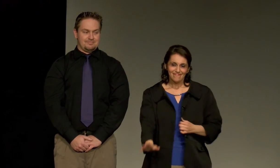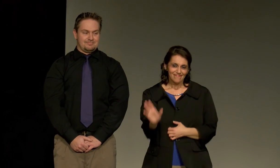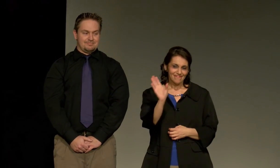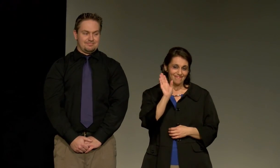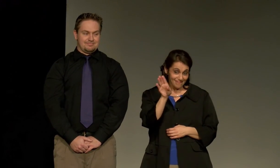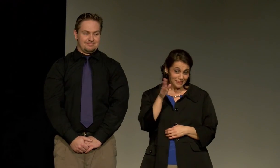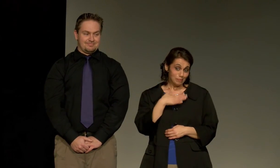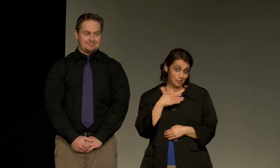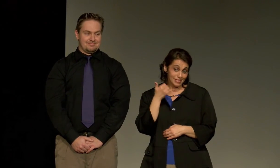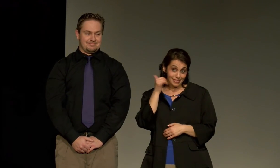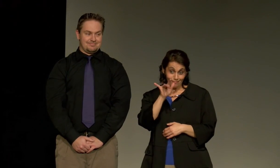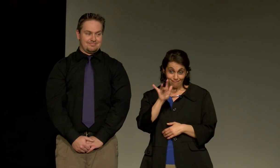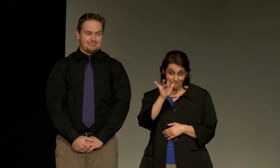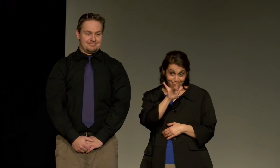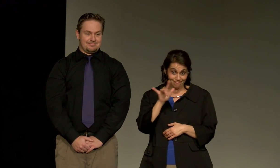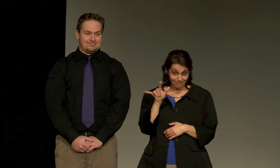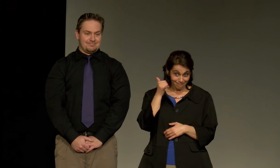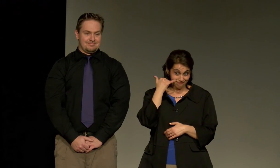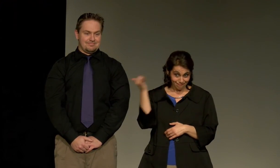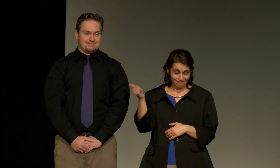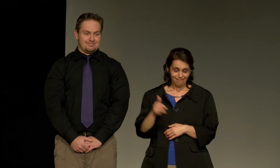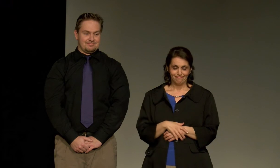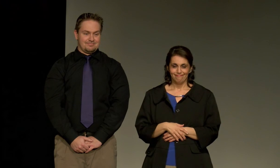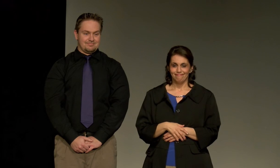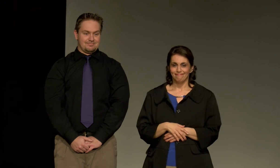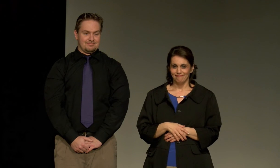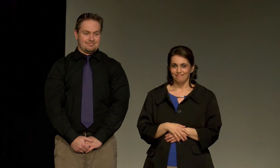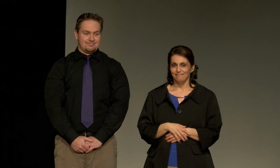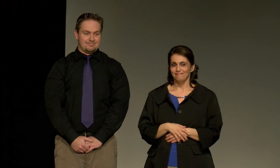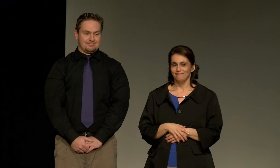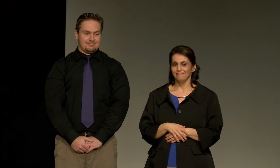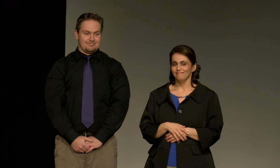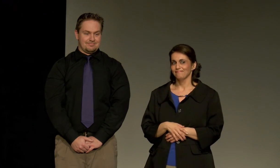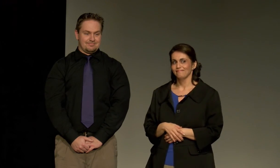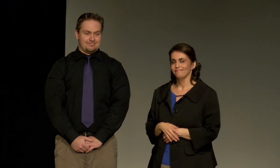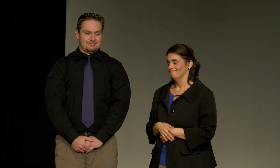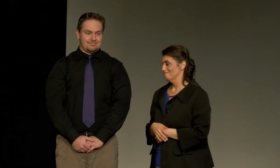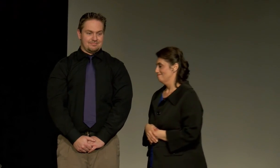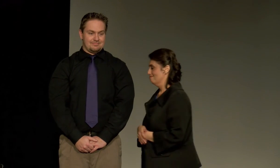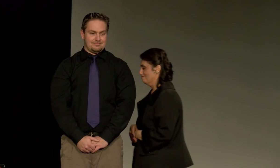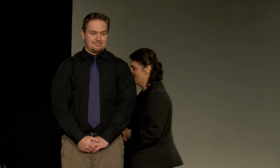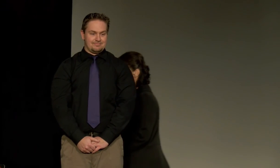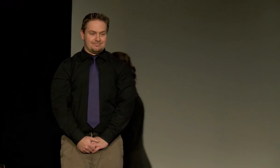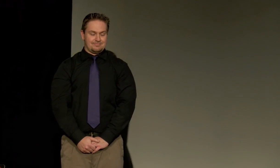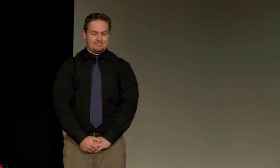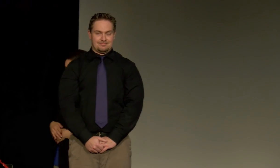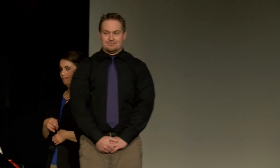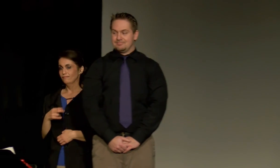And, I tell the interpreter to dial a number.